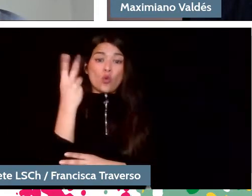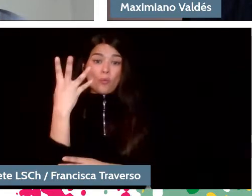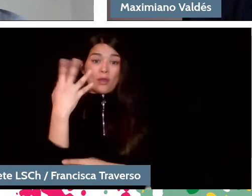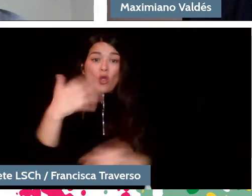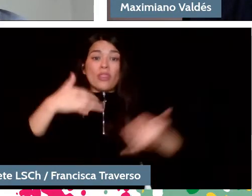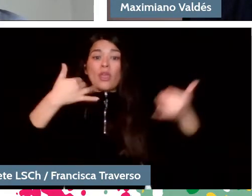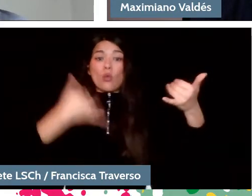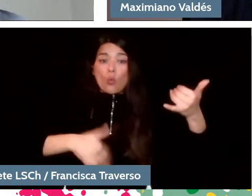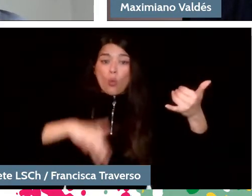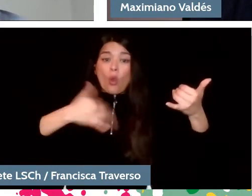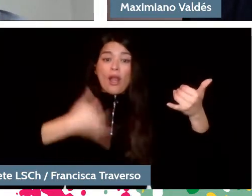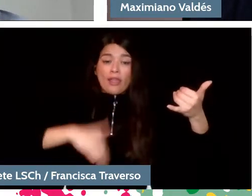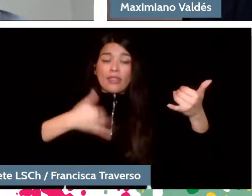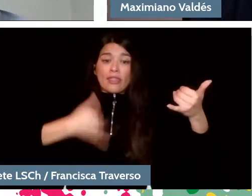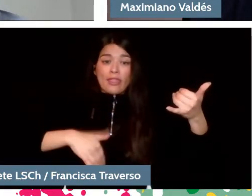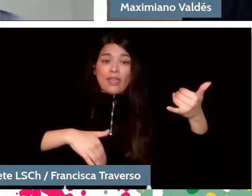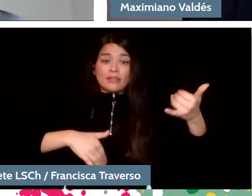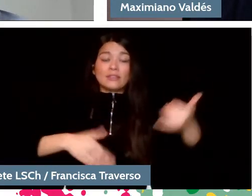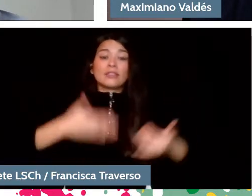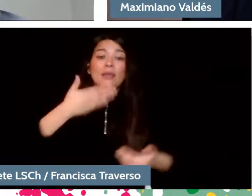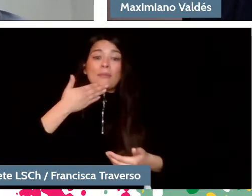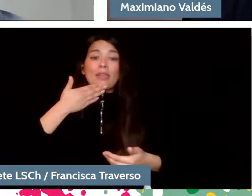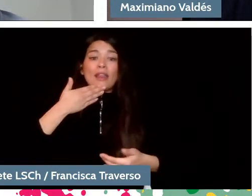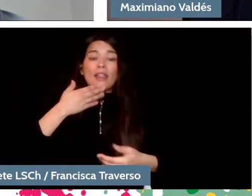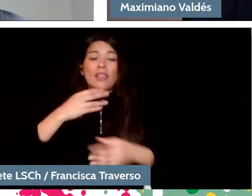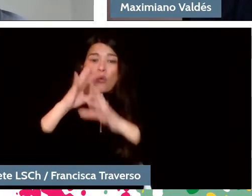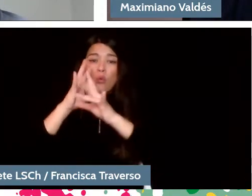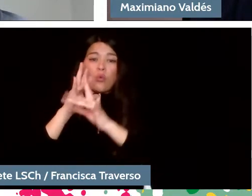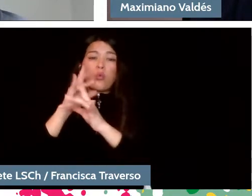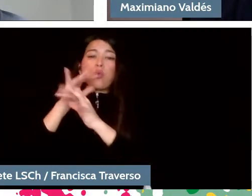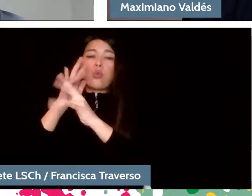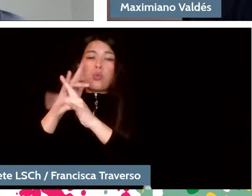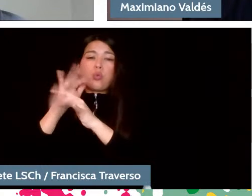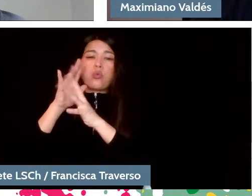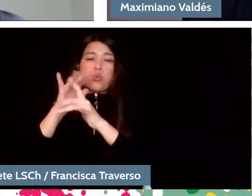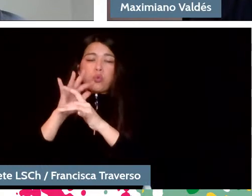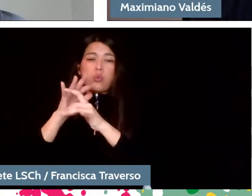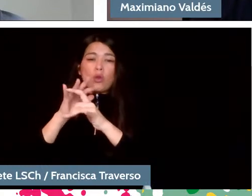that has a lot to do with the sound balance and with the volume that the composer wanted to have.